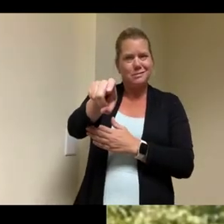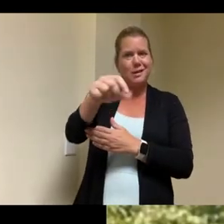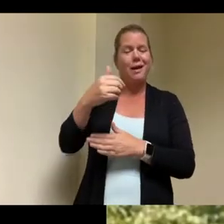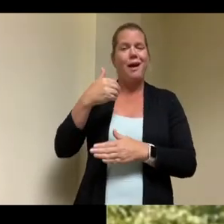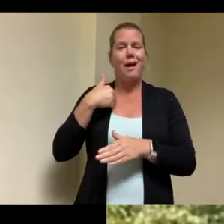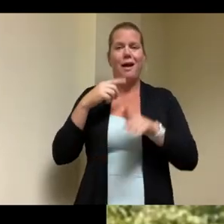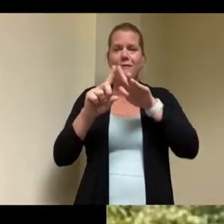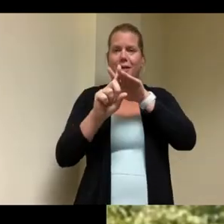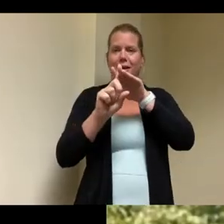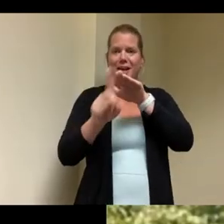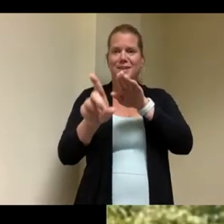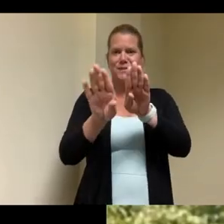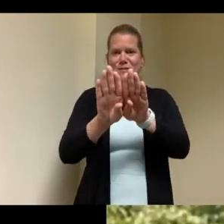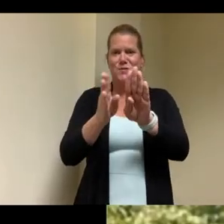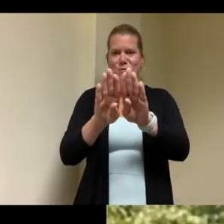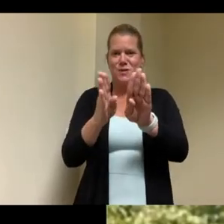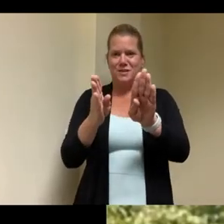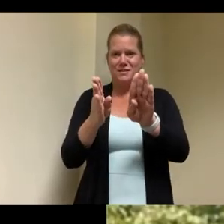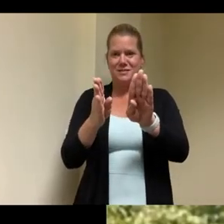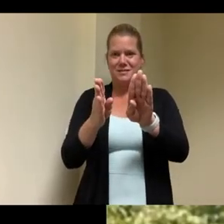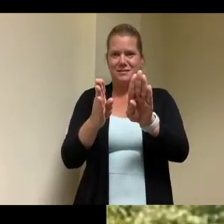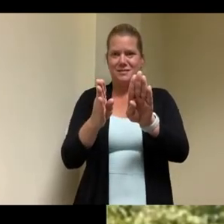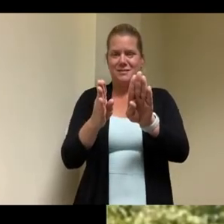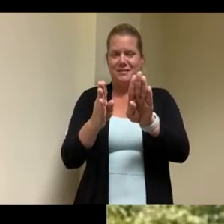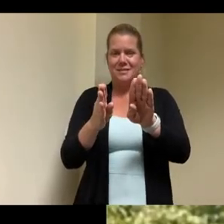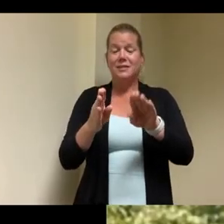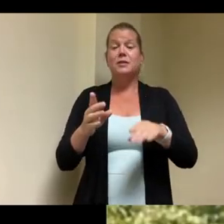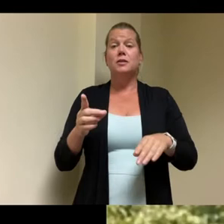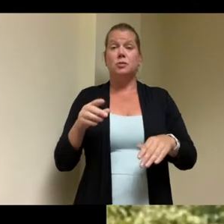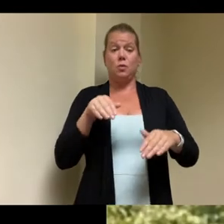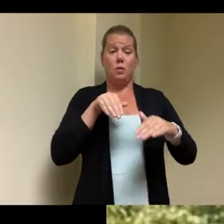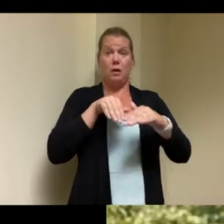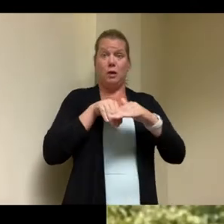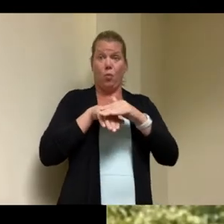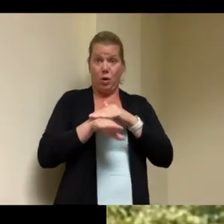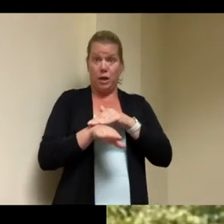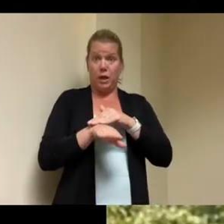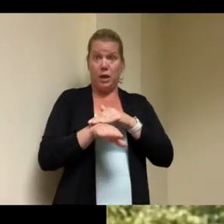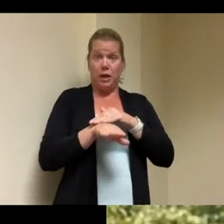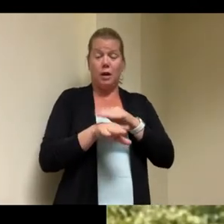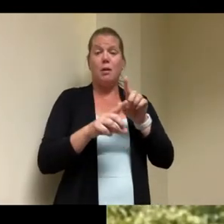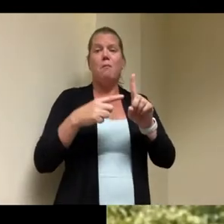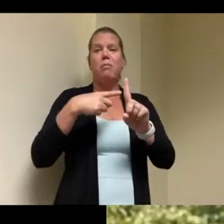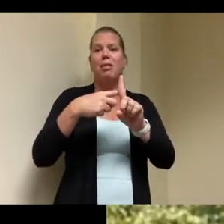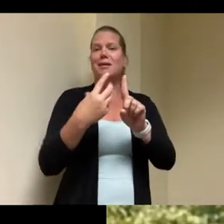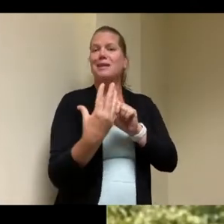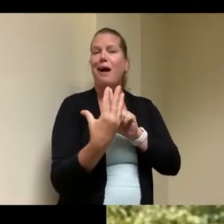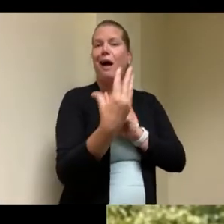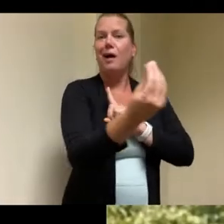to the exterior directly okay so uh the building is surrounded with